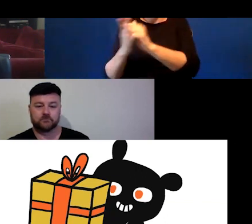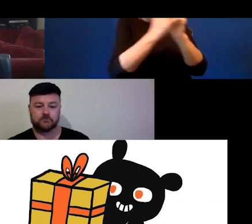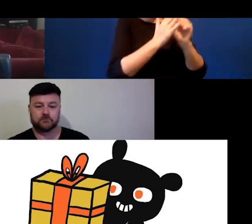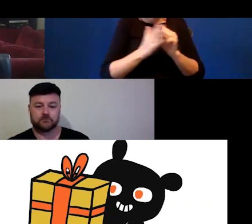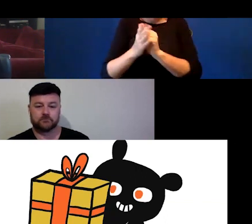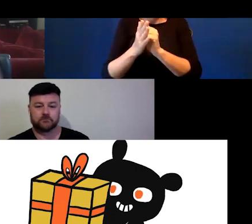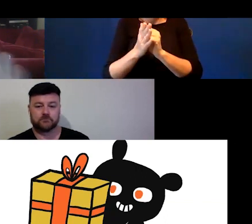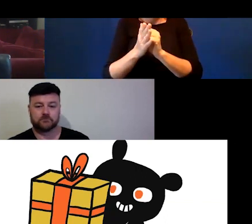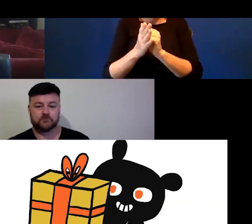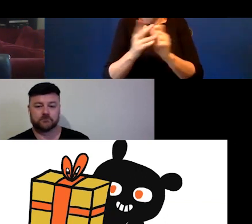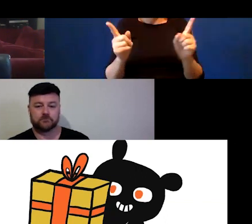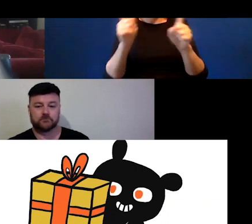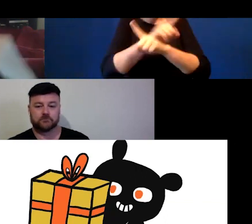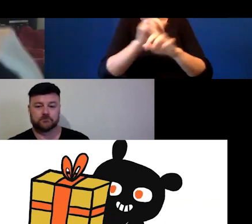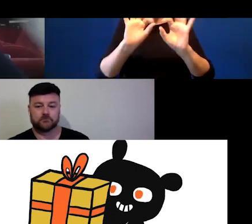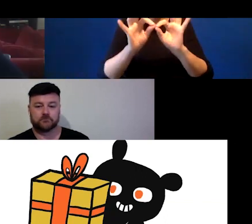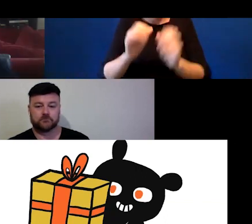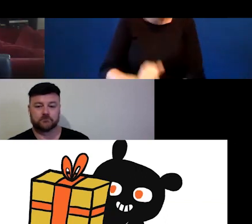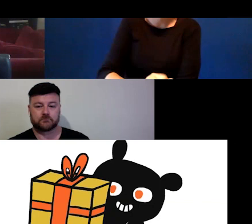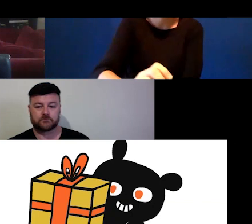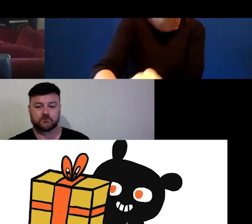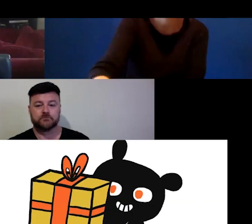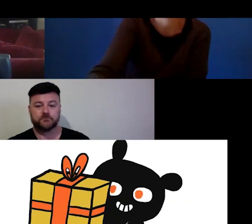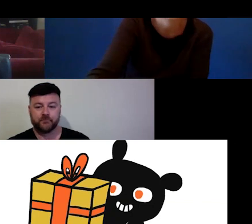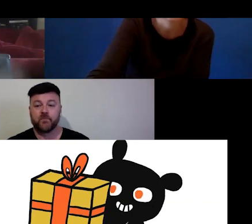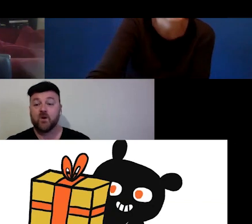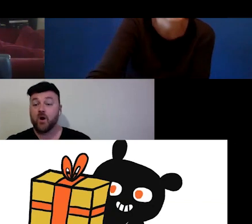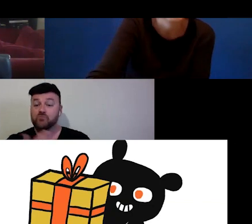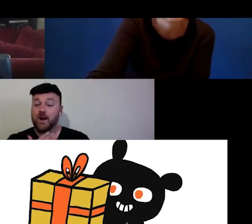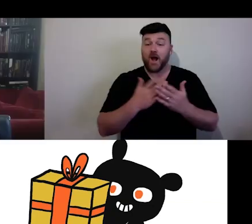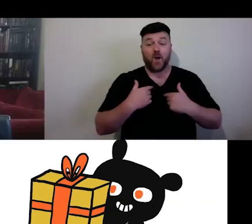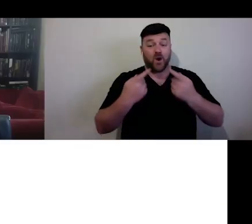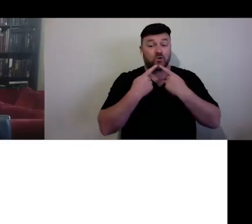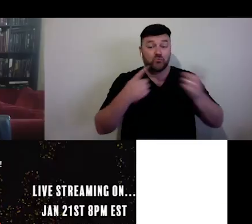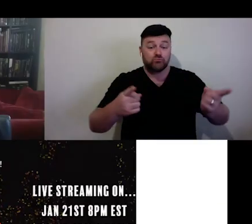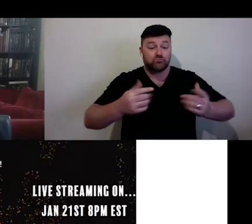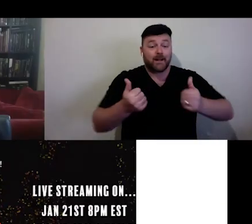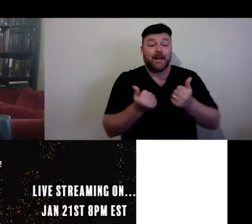So, I want to just put that out there as a - an opportunity that is here now.